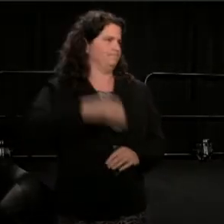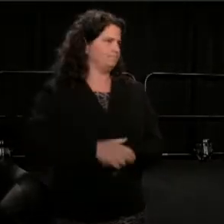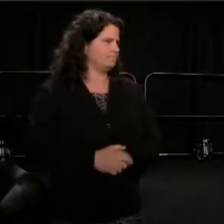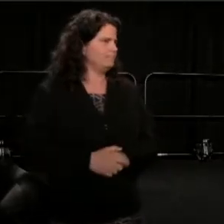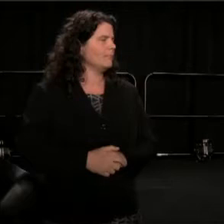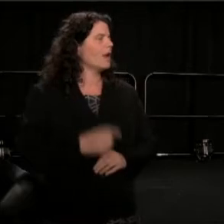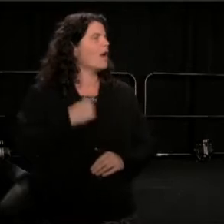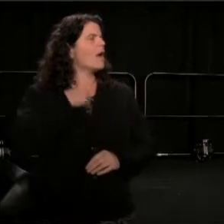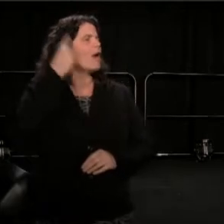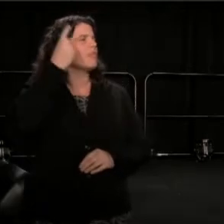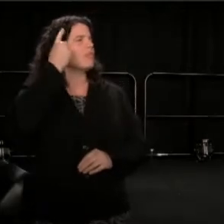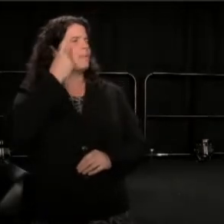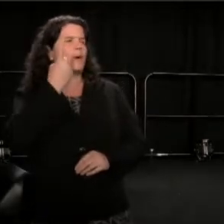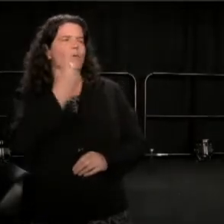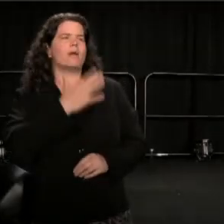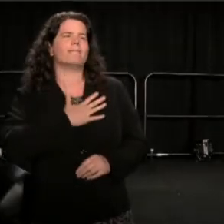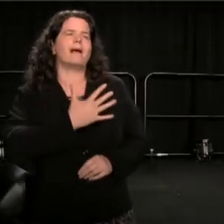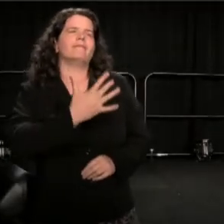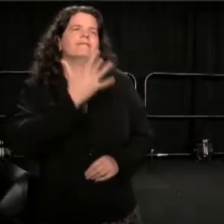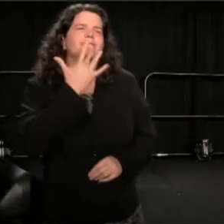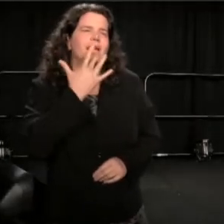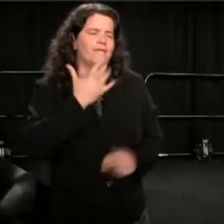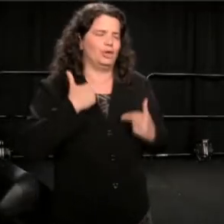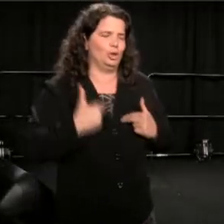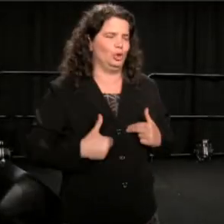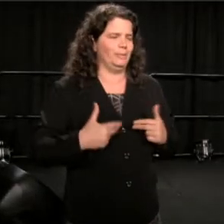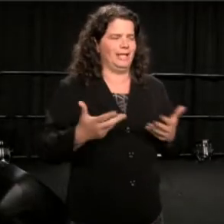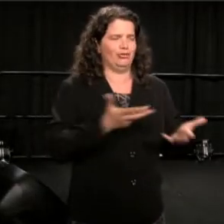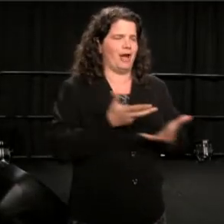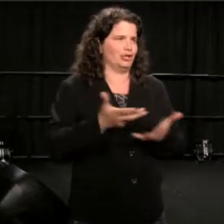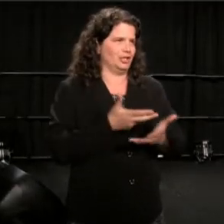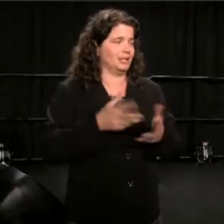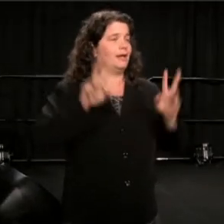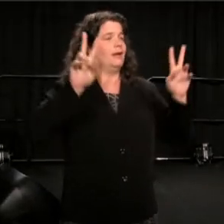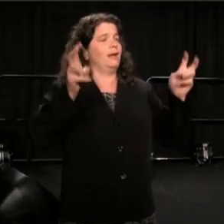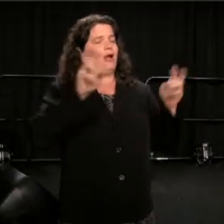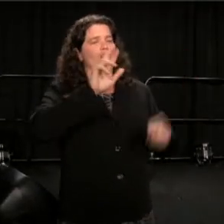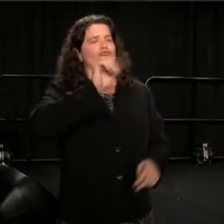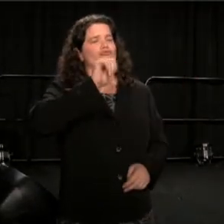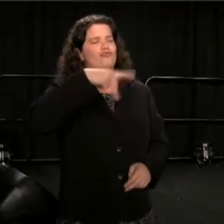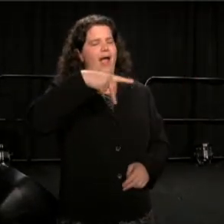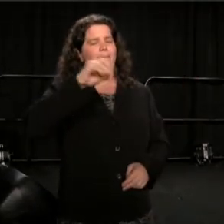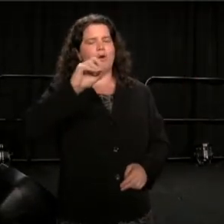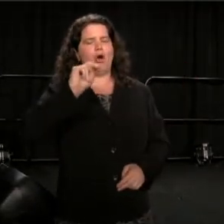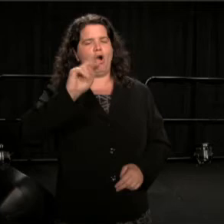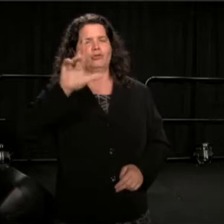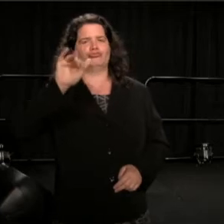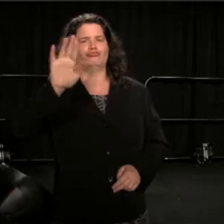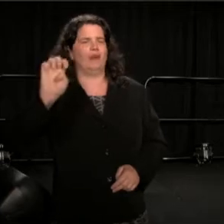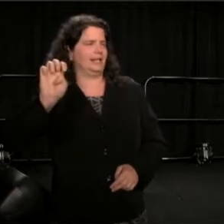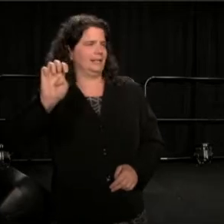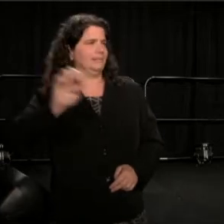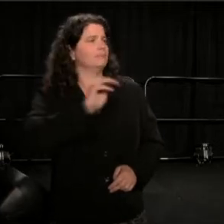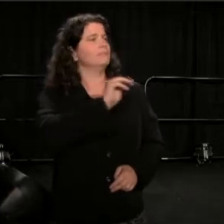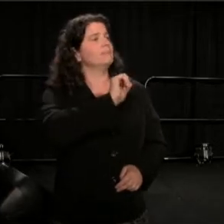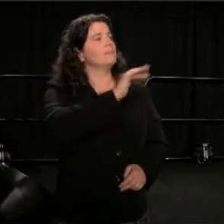a rap on race. Margaret Mead, the anthropologist, had invited James Baldwin, to have a long recorded conversation about race. They'd never met before.